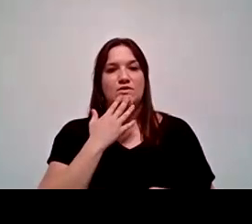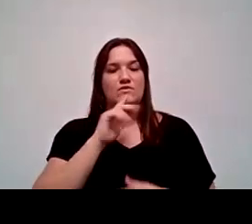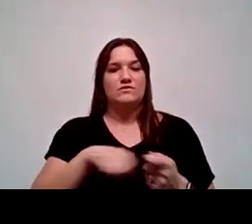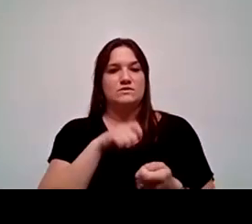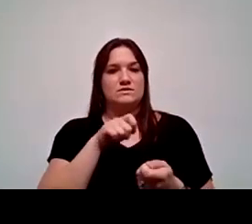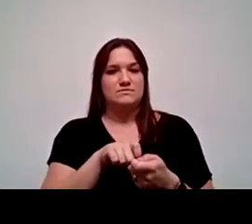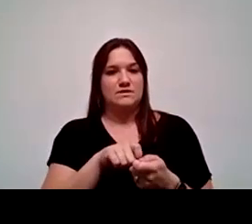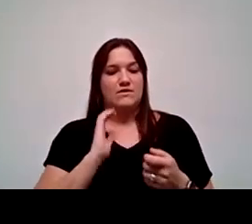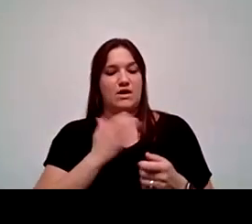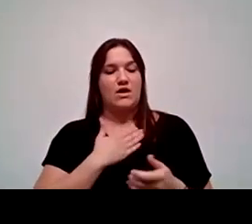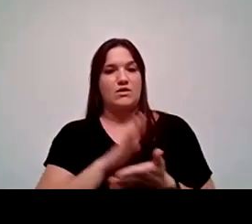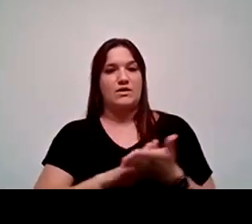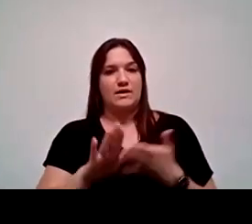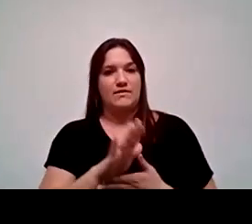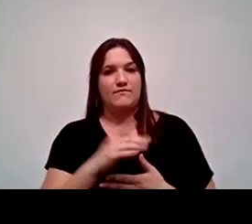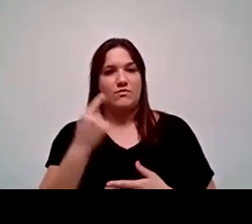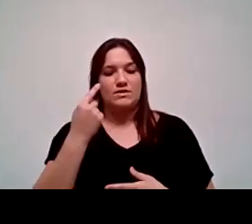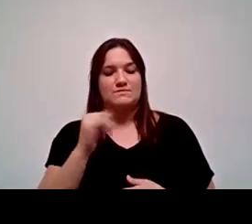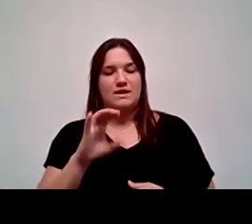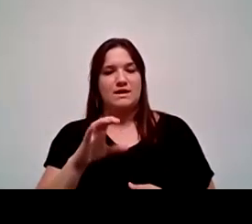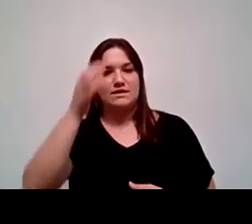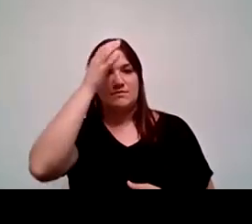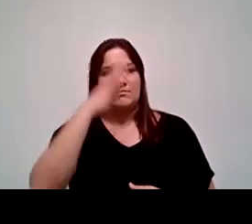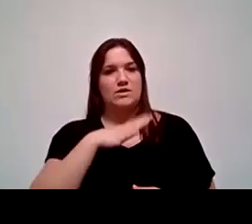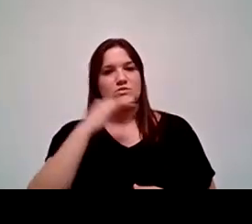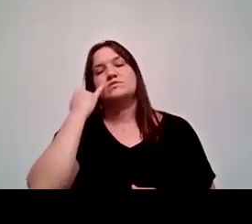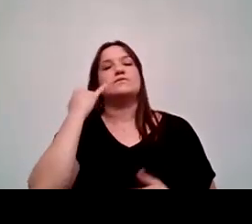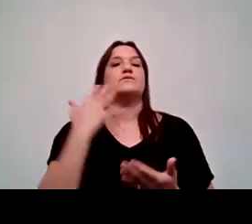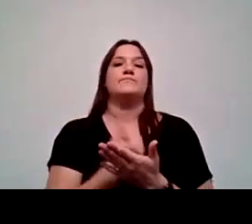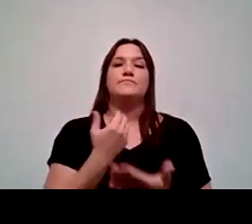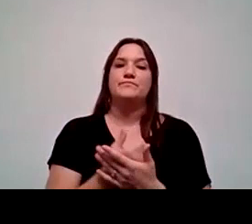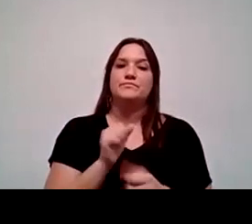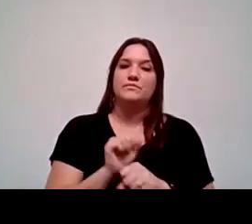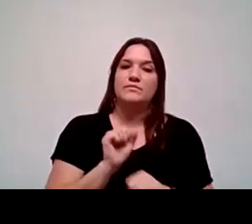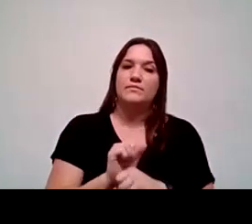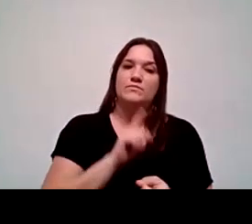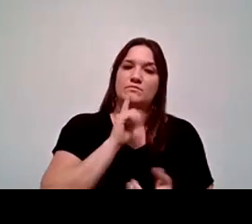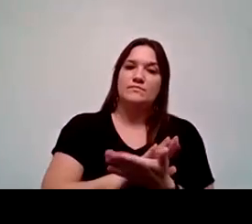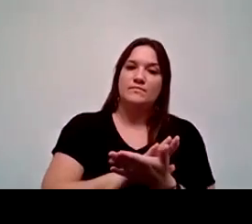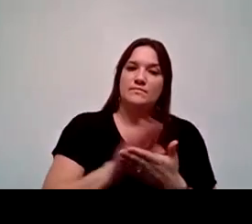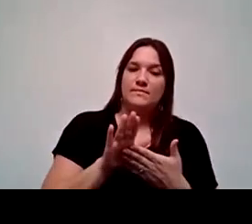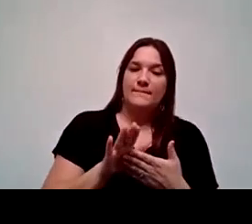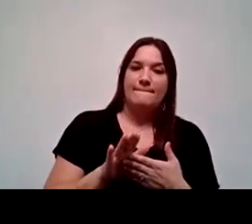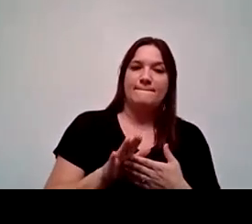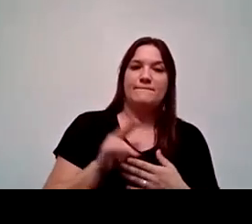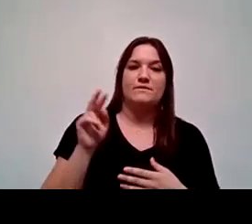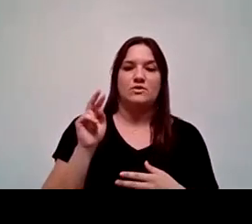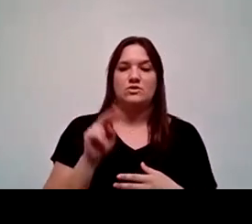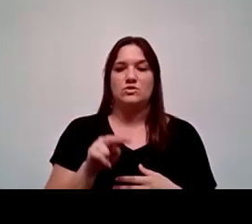So again, when there is a an opportunity or initiative that's working, it's very nice to be able to look at that, learn from it